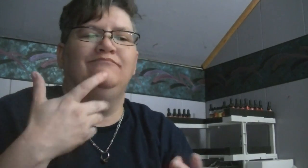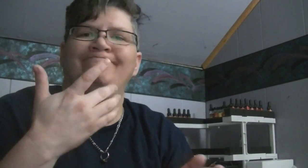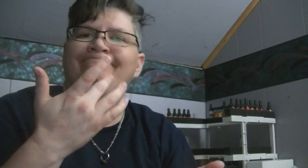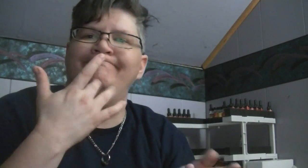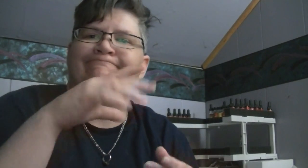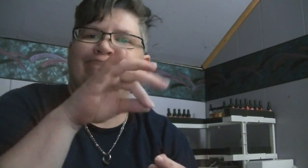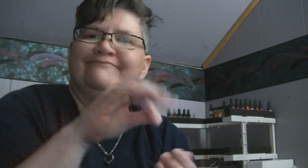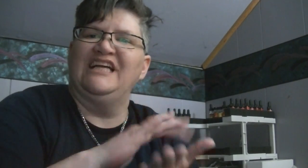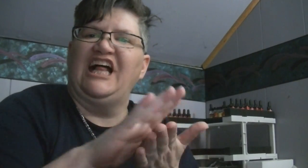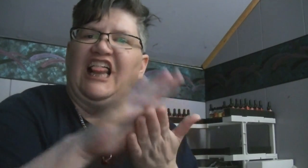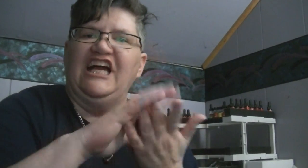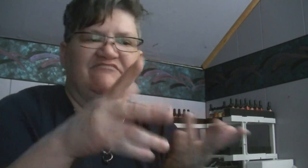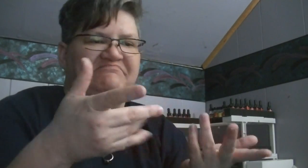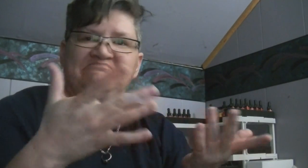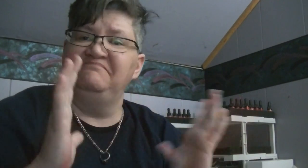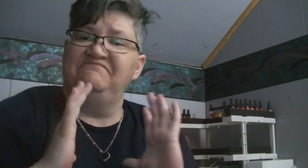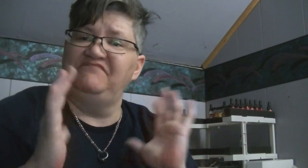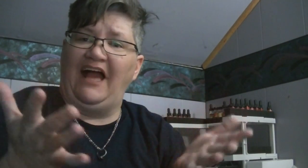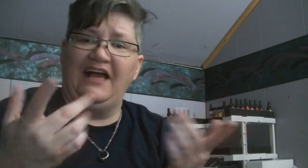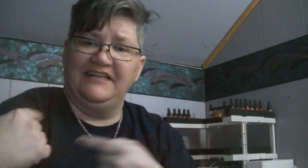So I just clean them and they've been fine since.